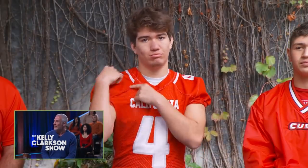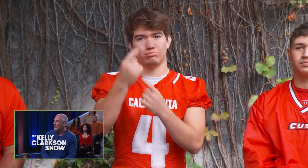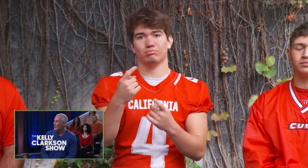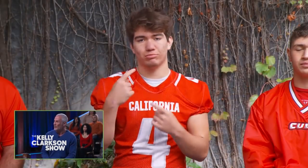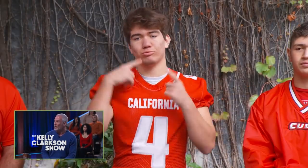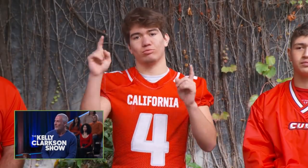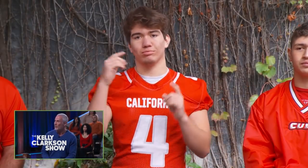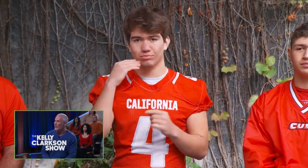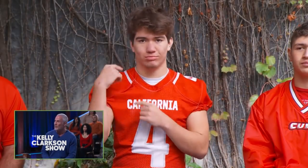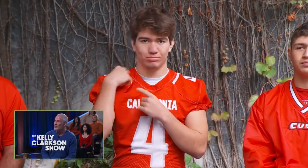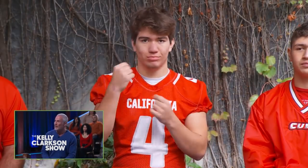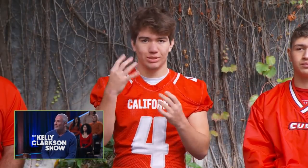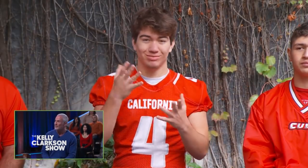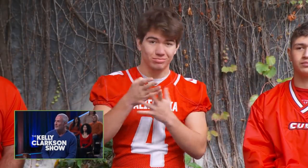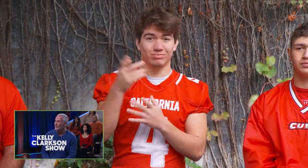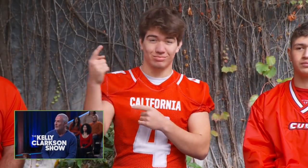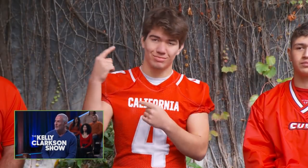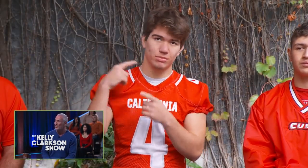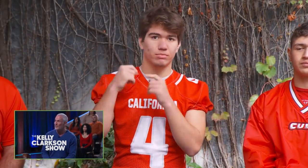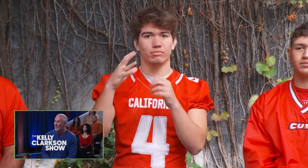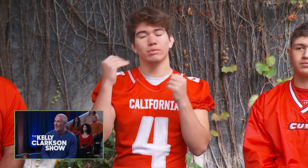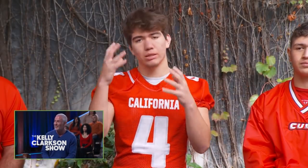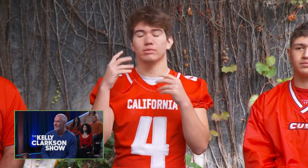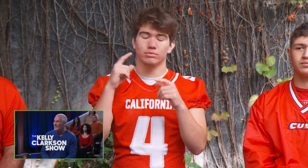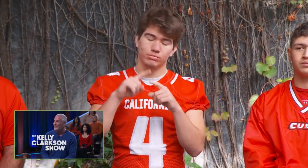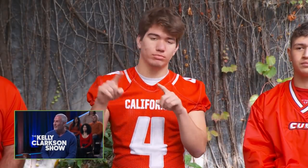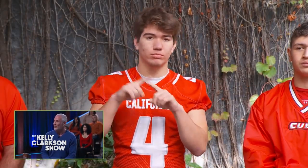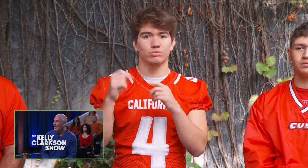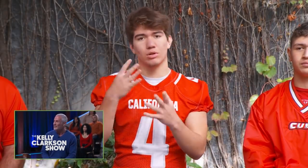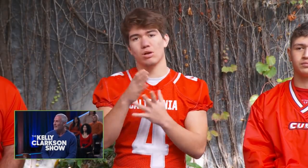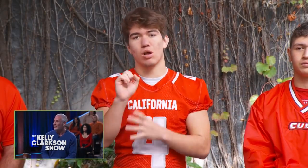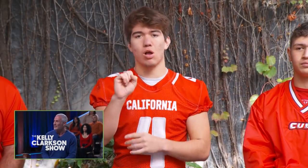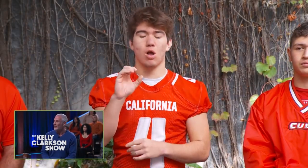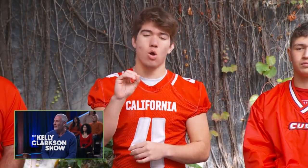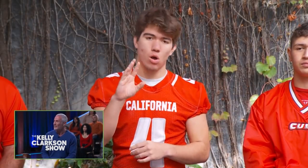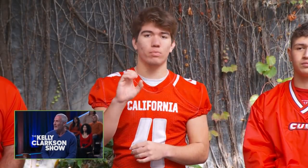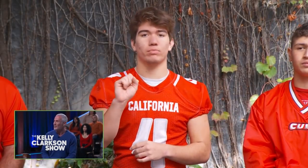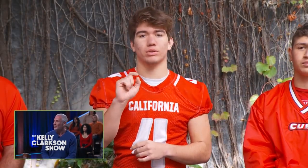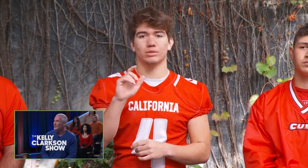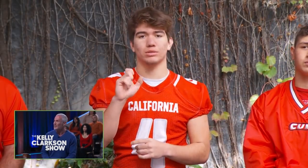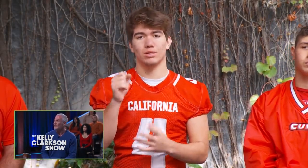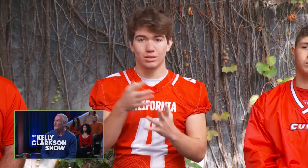And we're really proud of what we have done. We achieved a lot through lots and lots of obstacles,